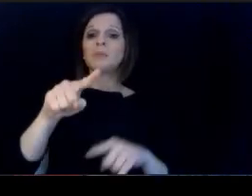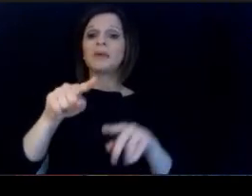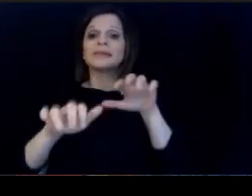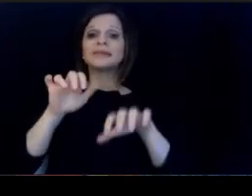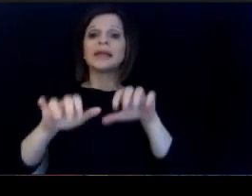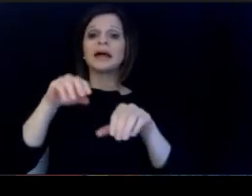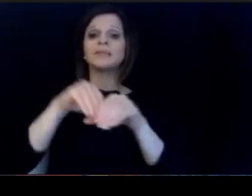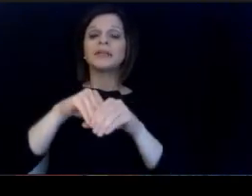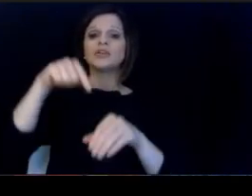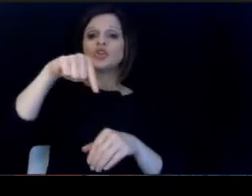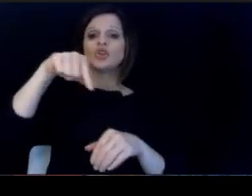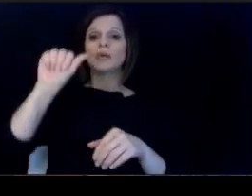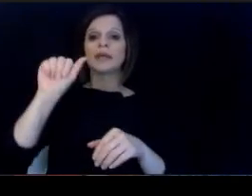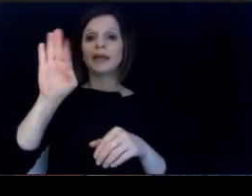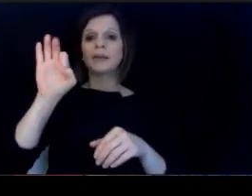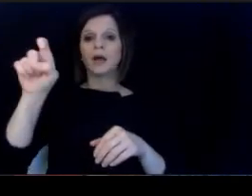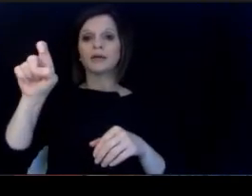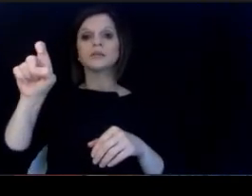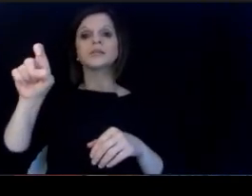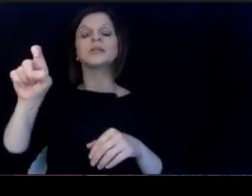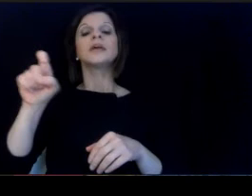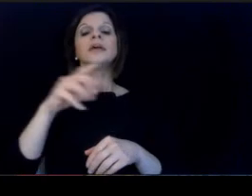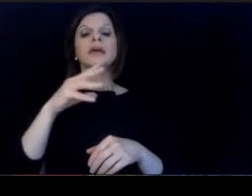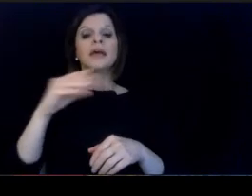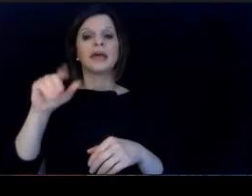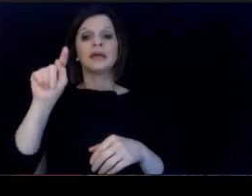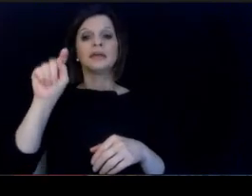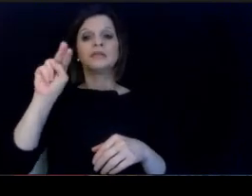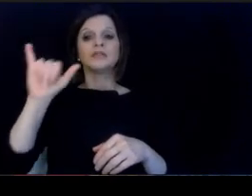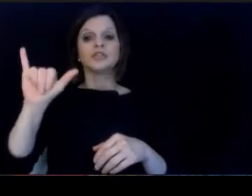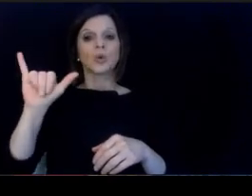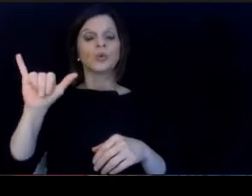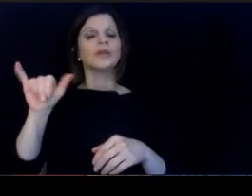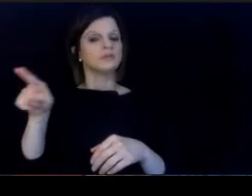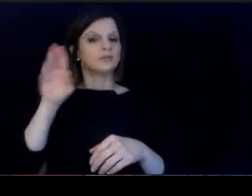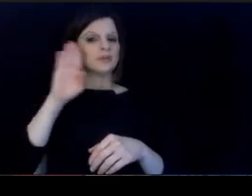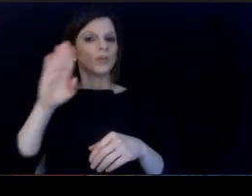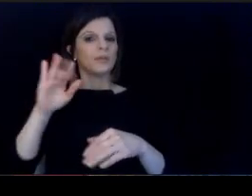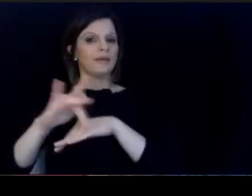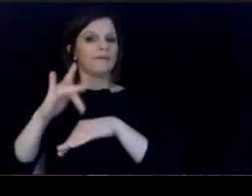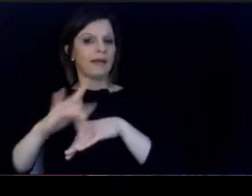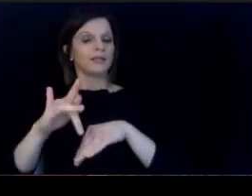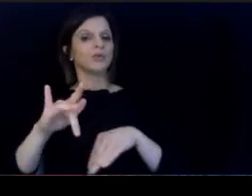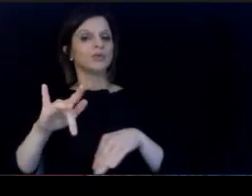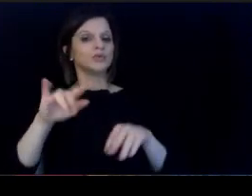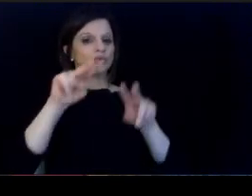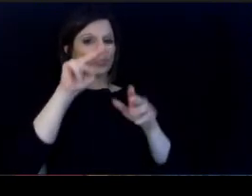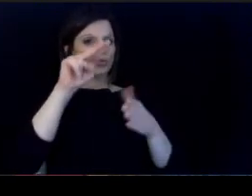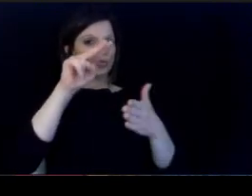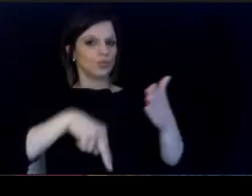And KDE Chief Communications officer extraordinar. Toni Konz Tatman will be available to moderate.